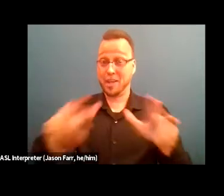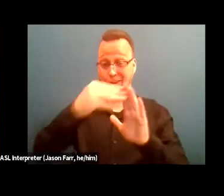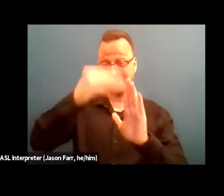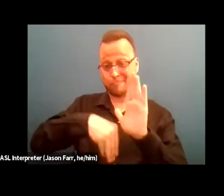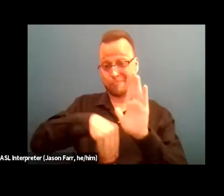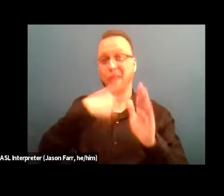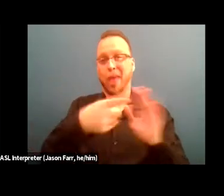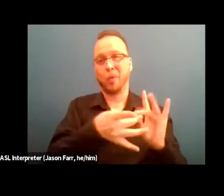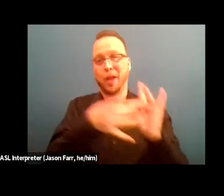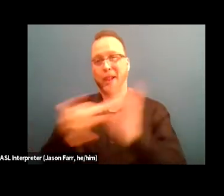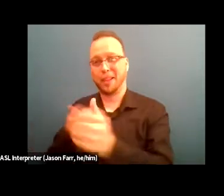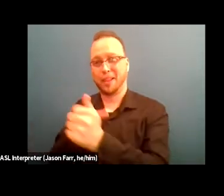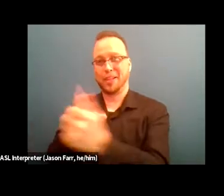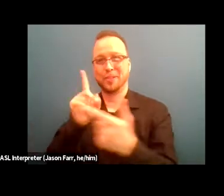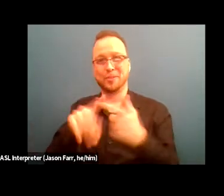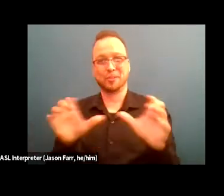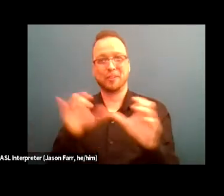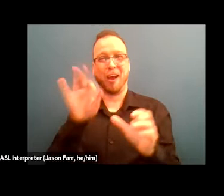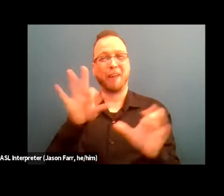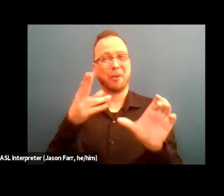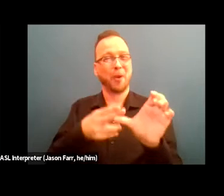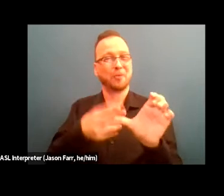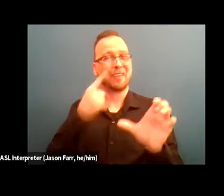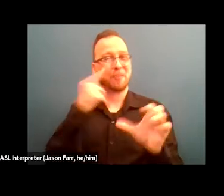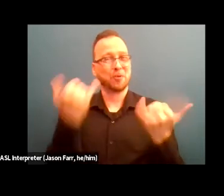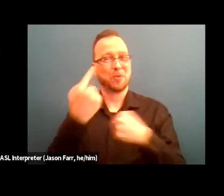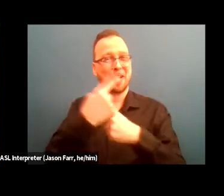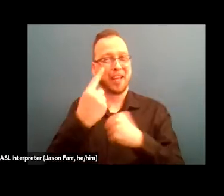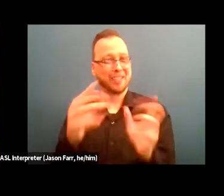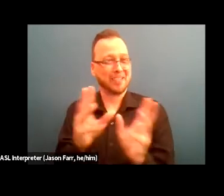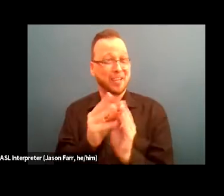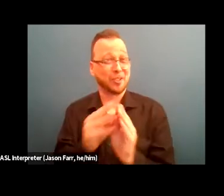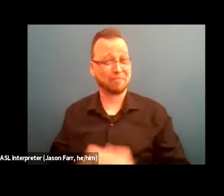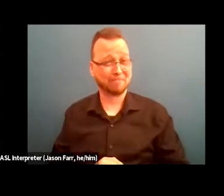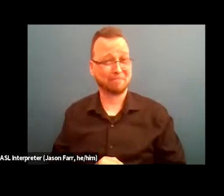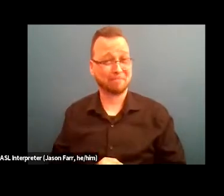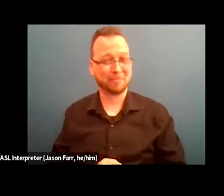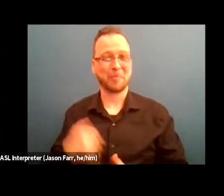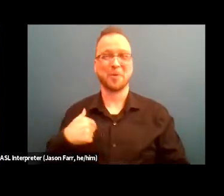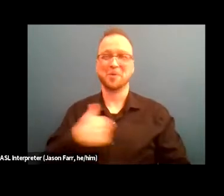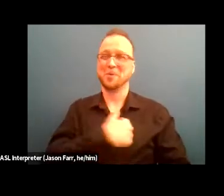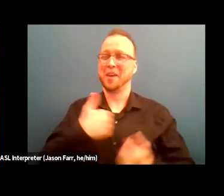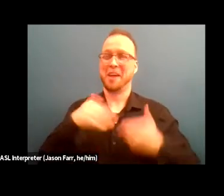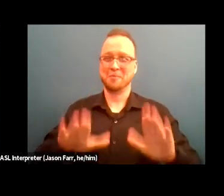for today's session. So next slide, we have a terrific team joining us today,